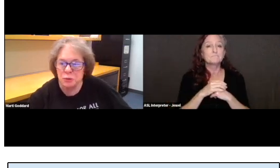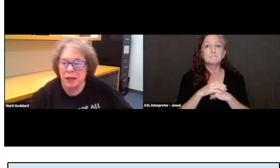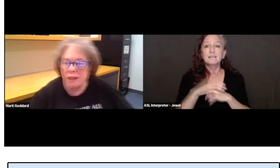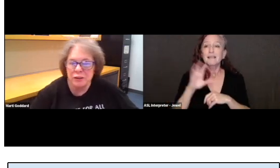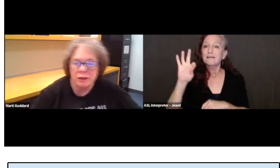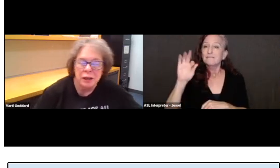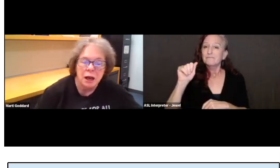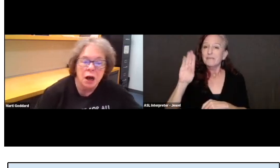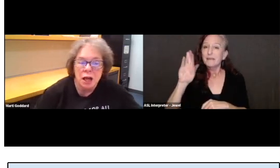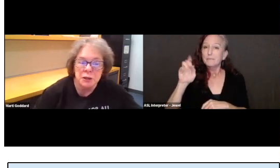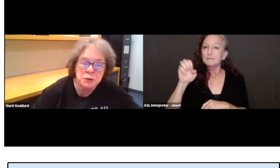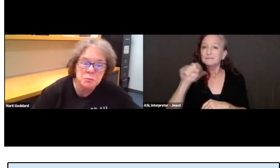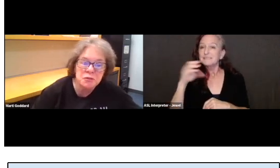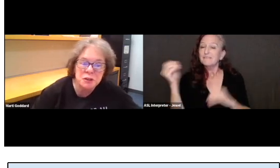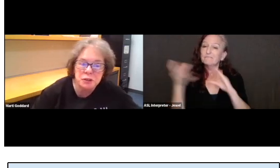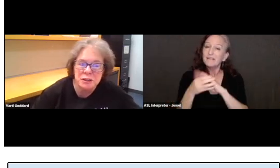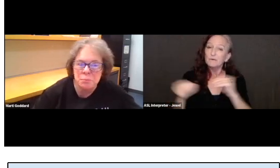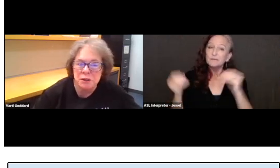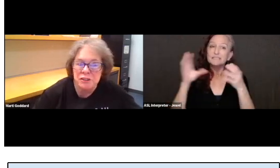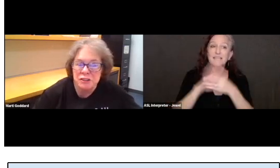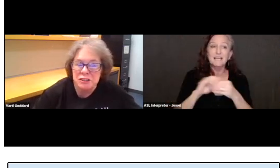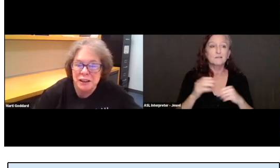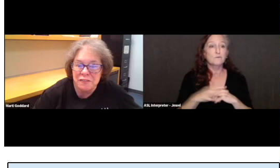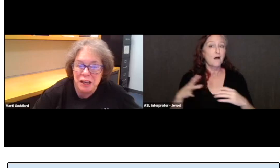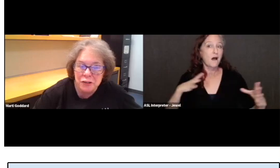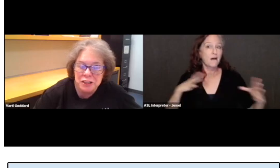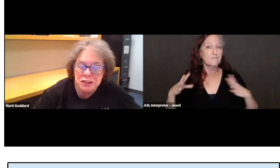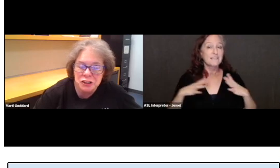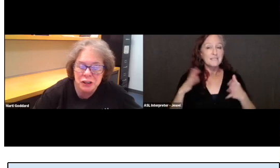we have a Hollywood movie with a pivotal deaf character.